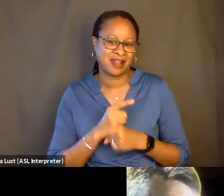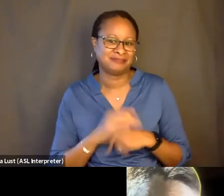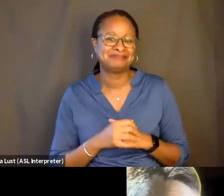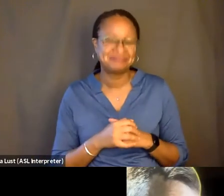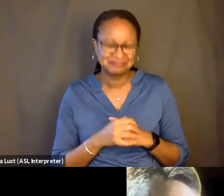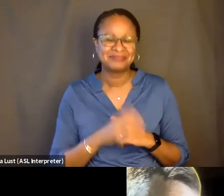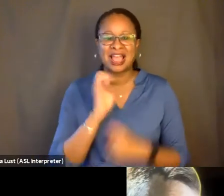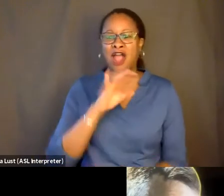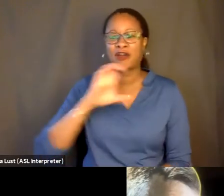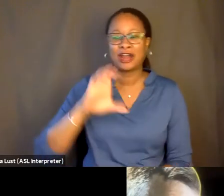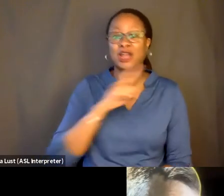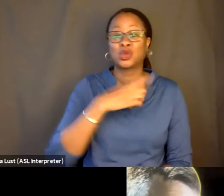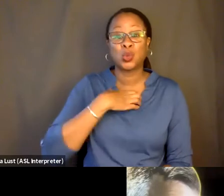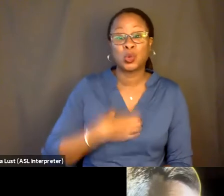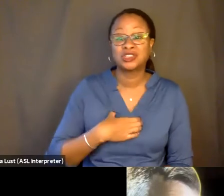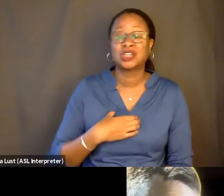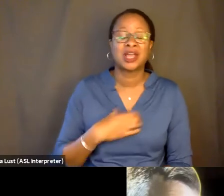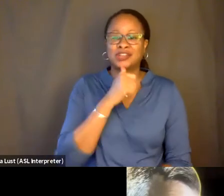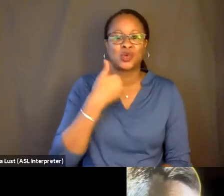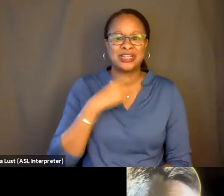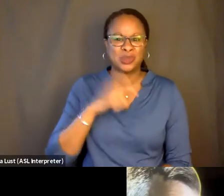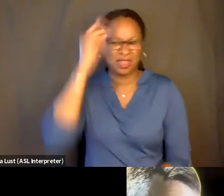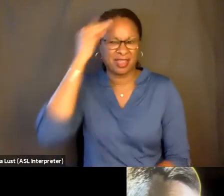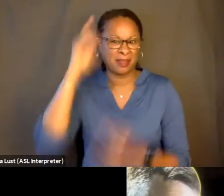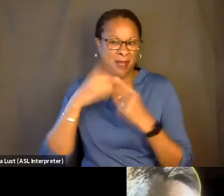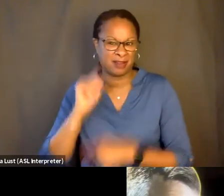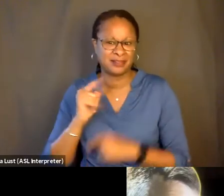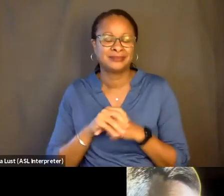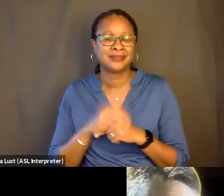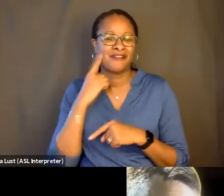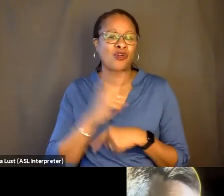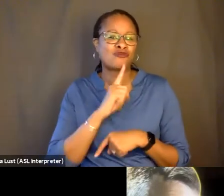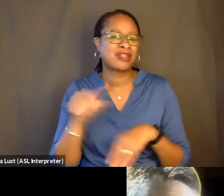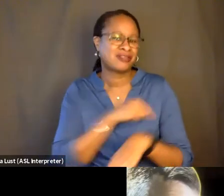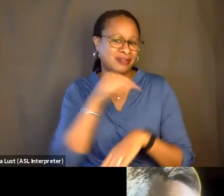Eric, you wish that you don't have to think about it for a really long time.